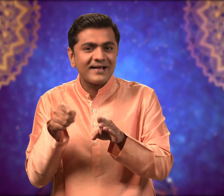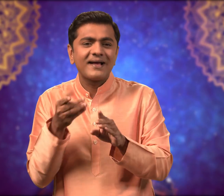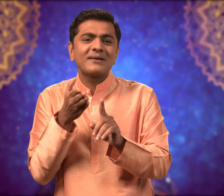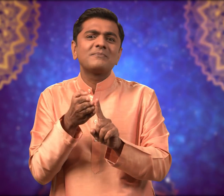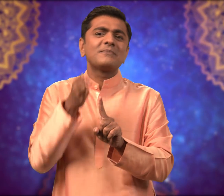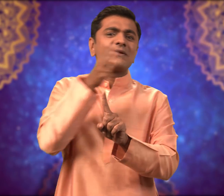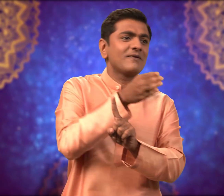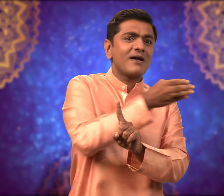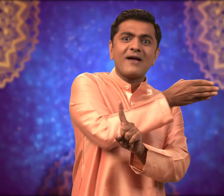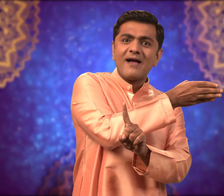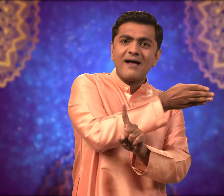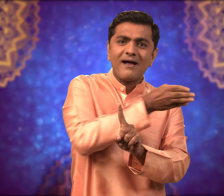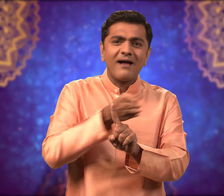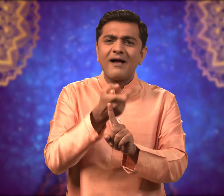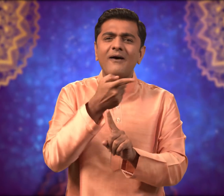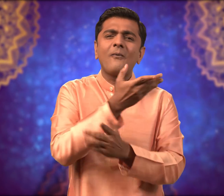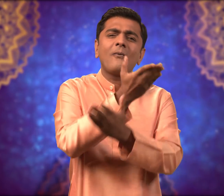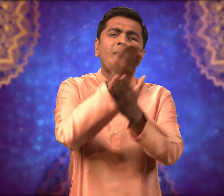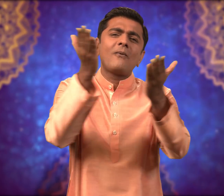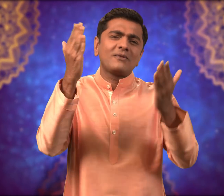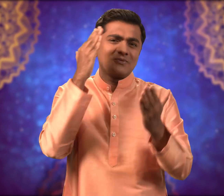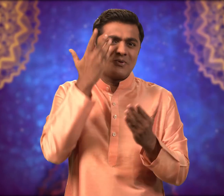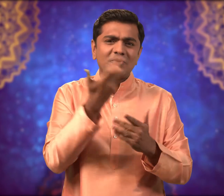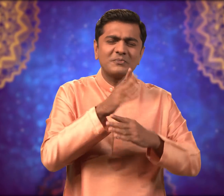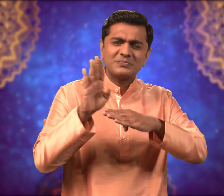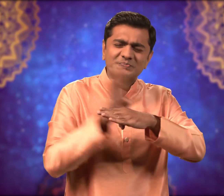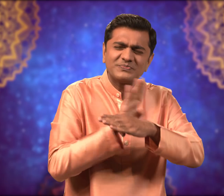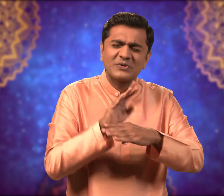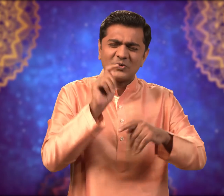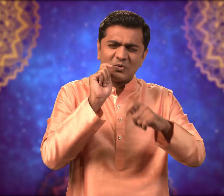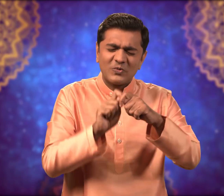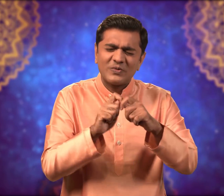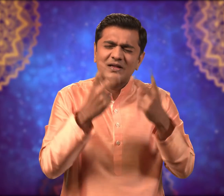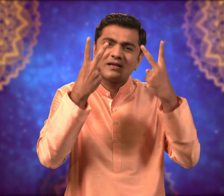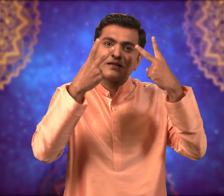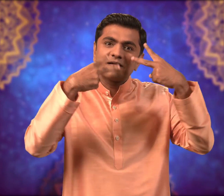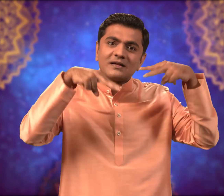The last week must have been very hectic for all of you.